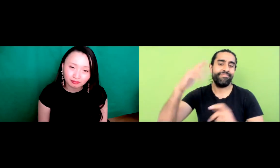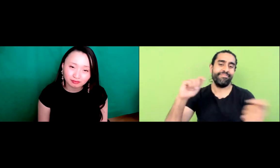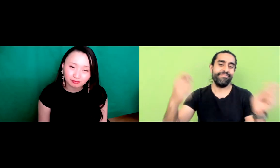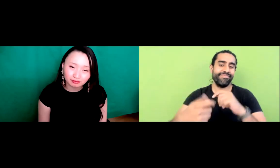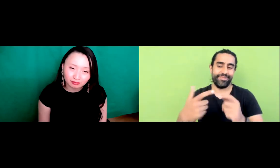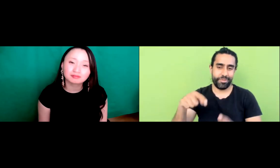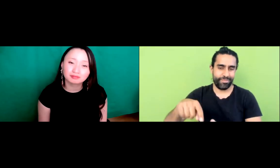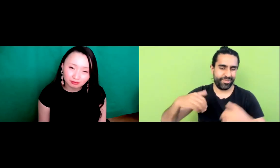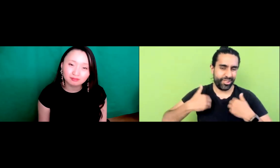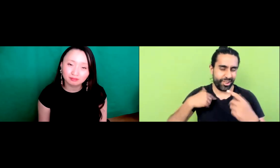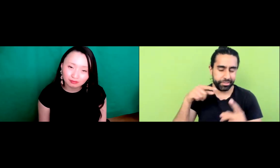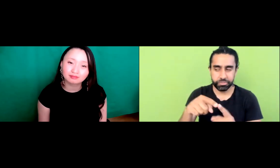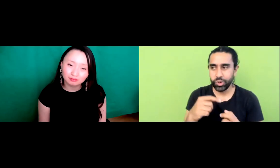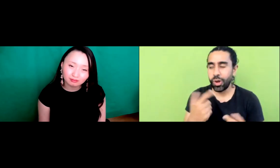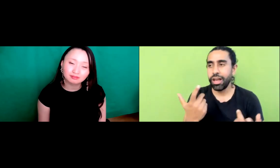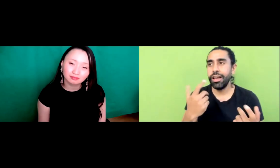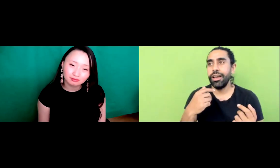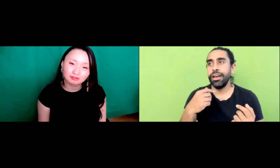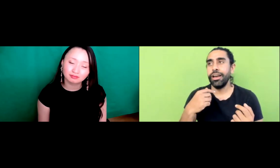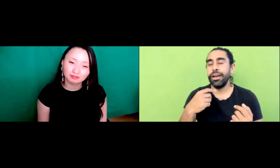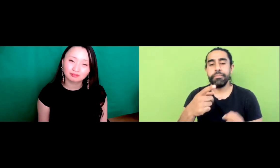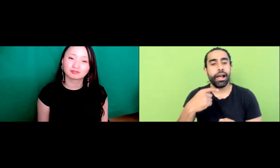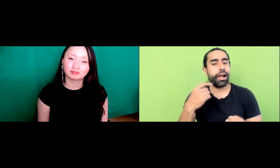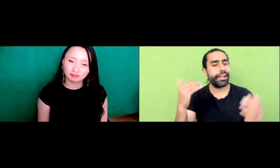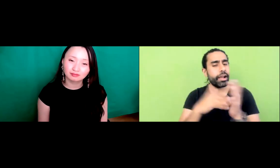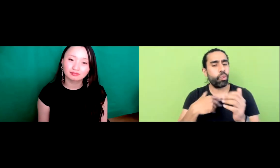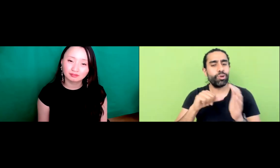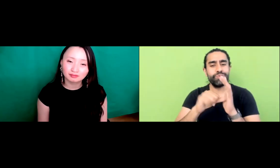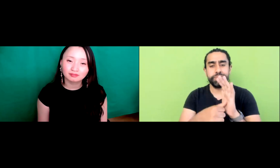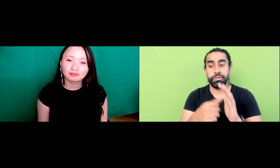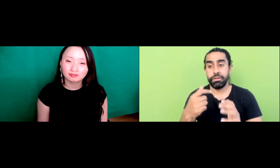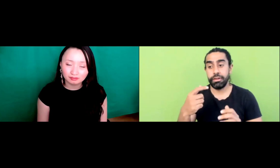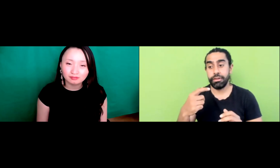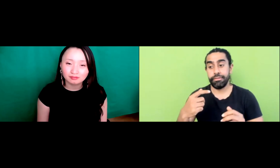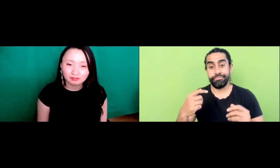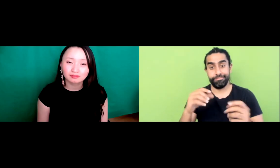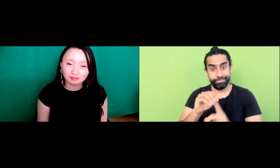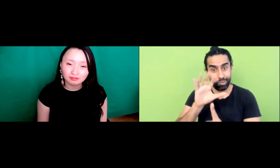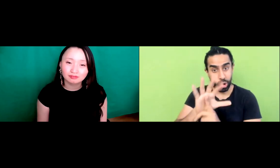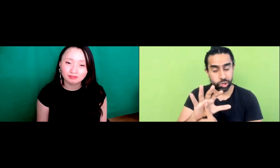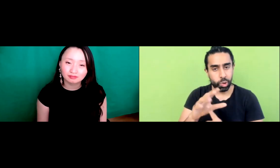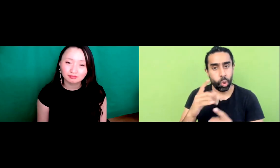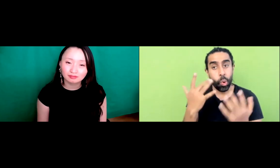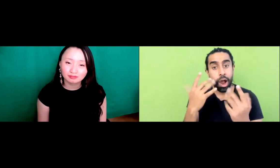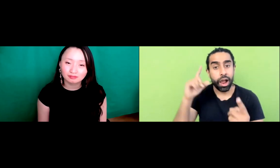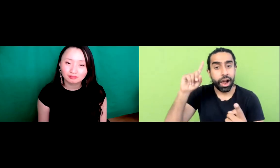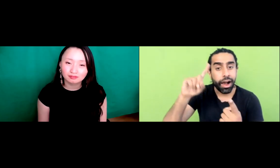especially when you know you're younger. You know, again I want to emphasize that you